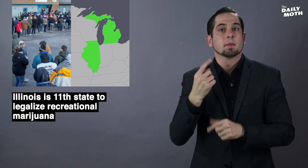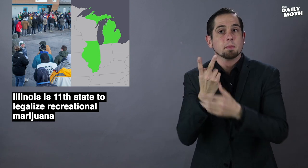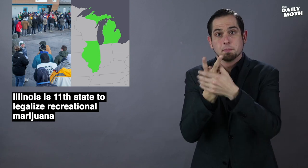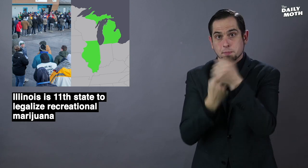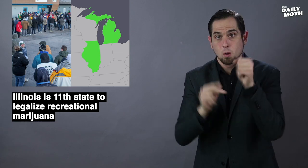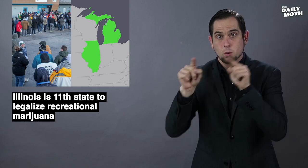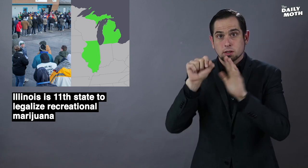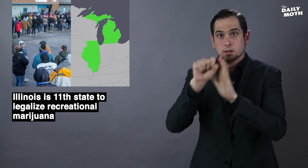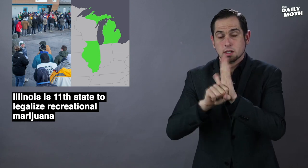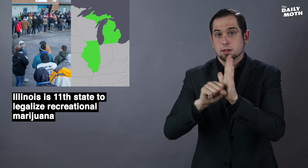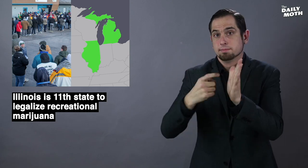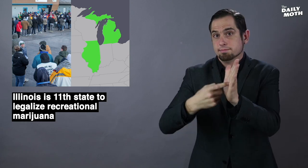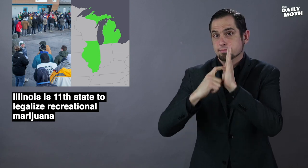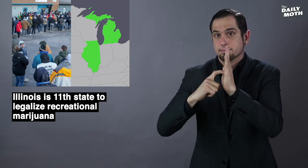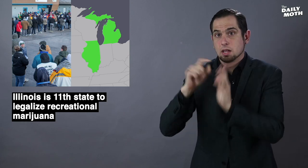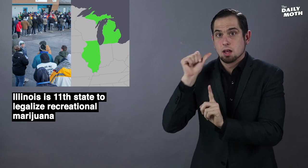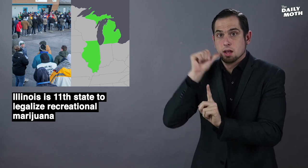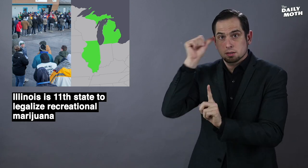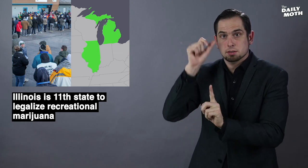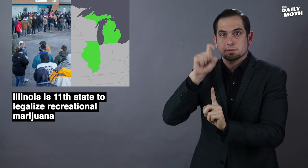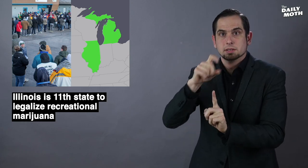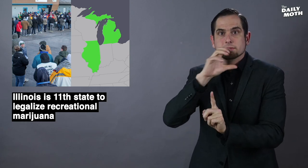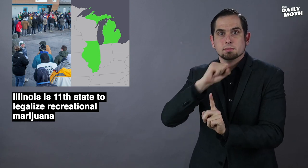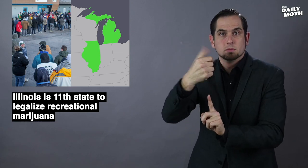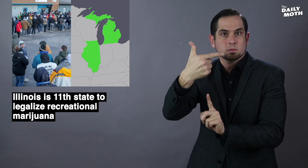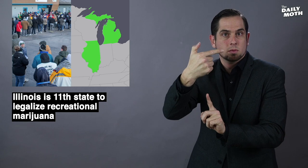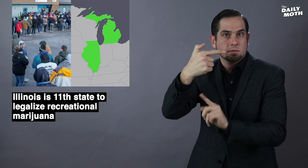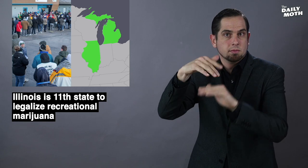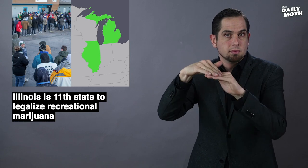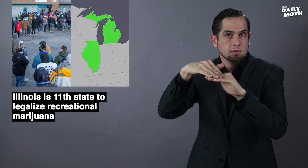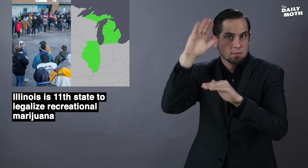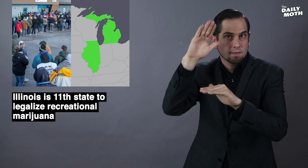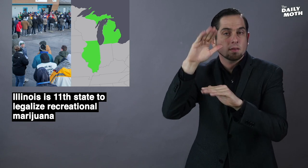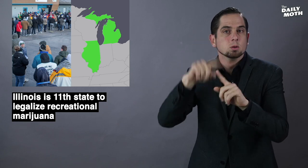Both states require adults to be 21 years and